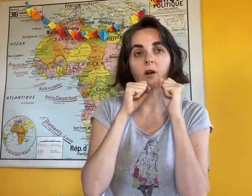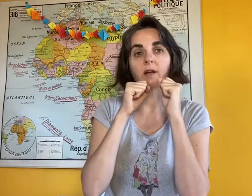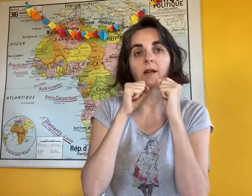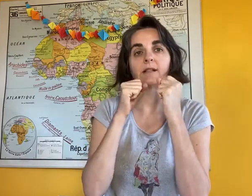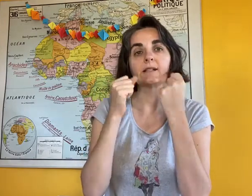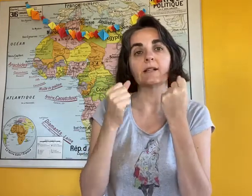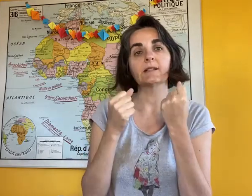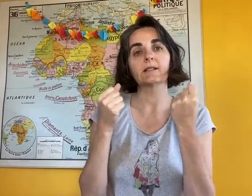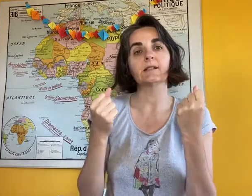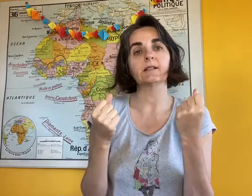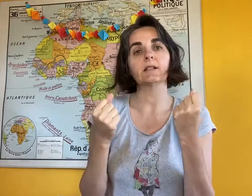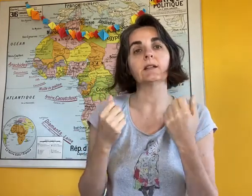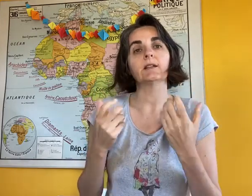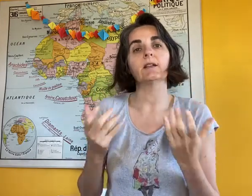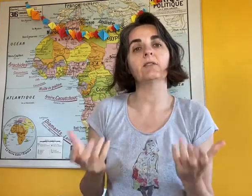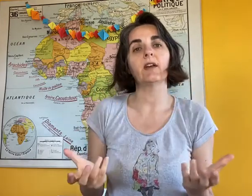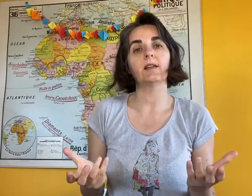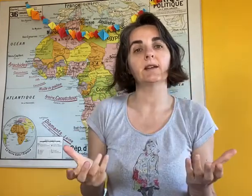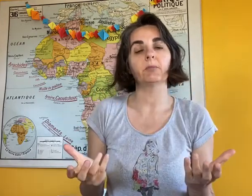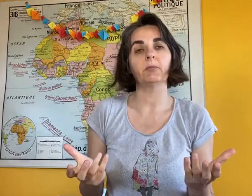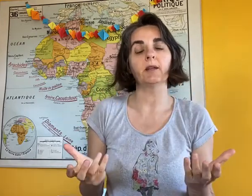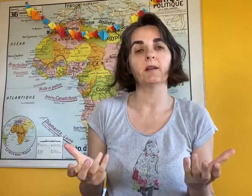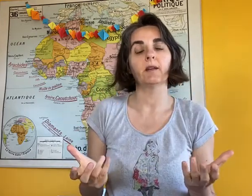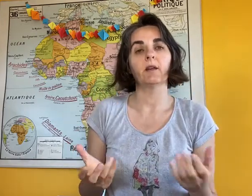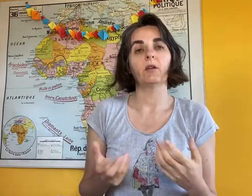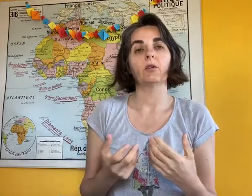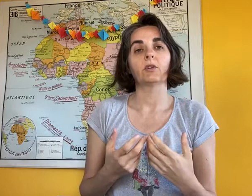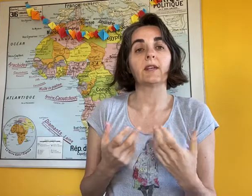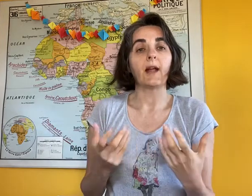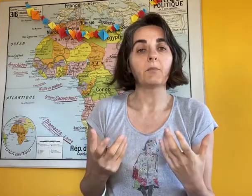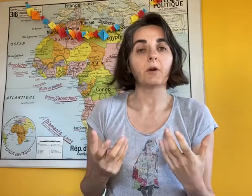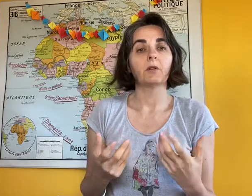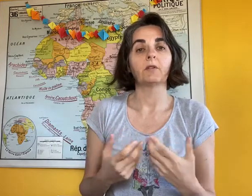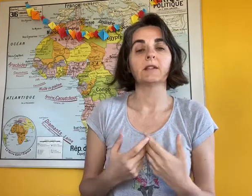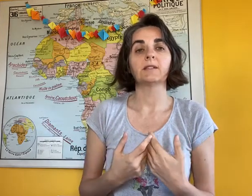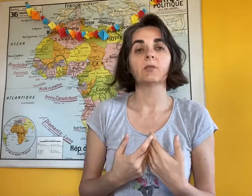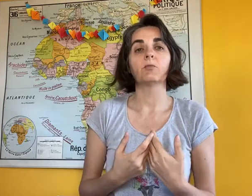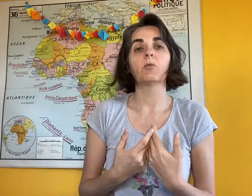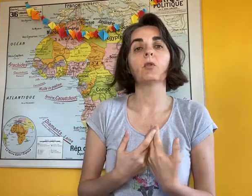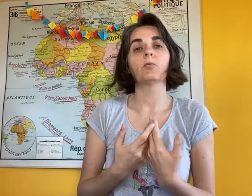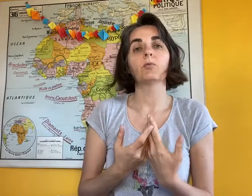to feel them. These are the signs of a calm baby being awake and it is the best time